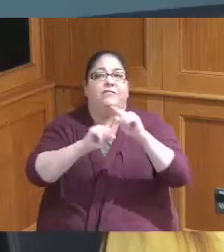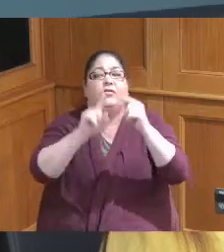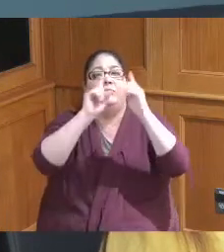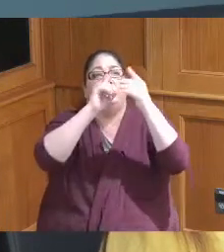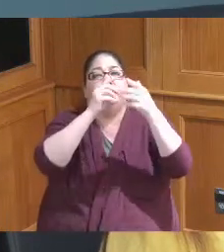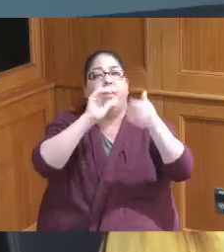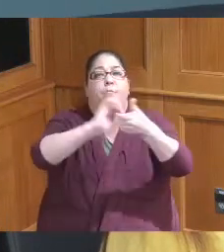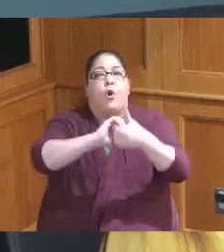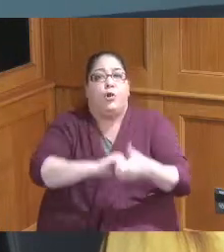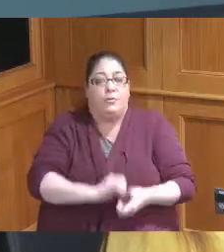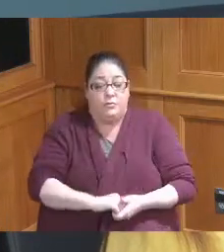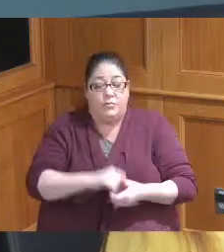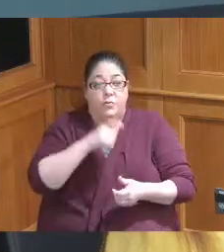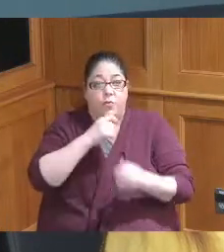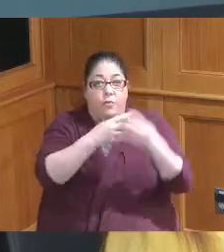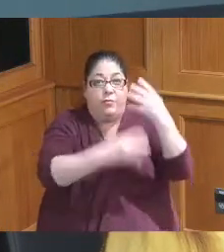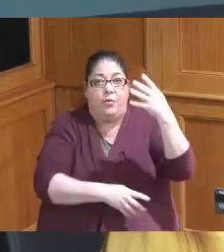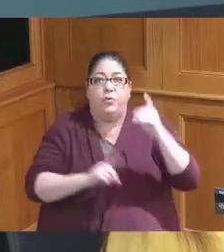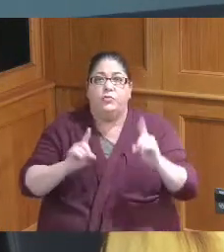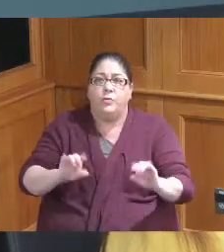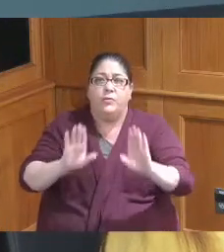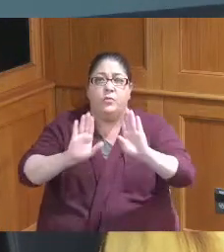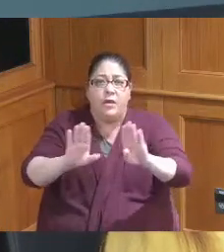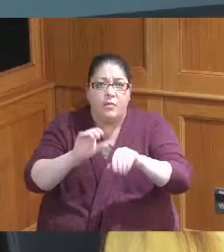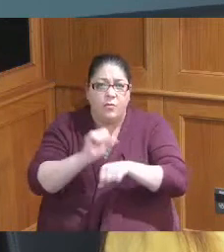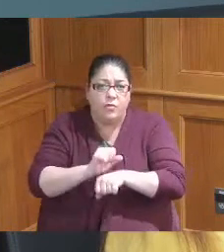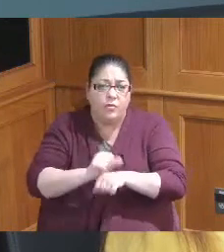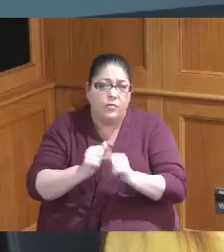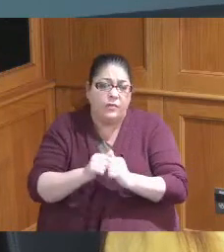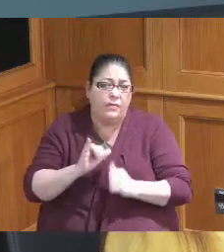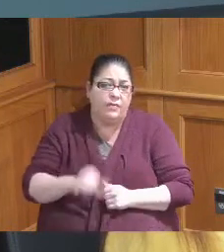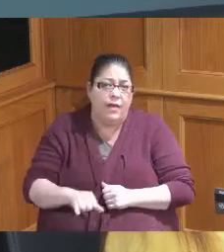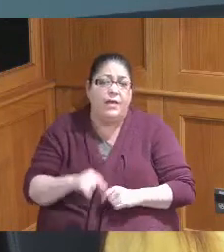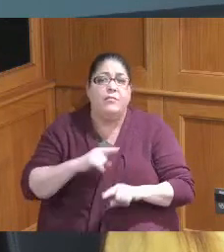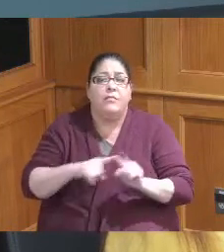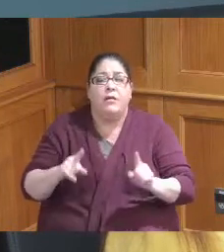are helping homeless so we're doing great things with homelessness but it's always much more to